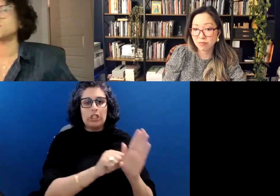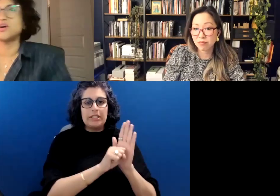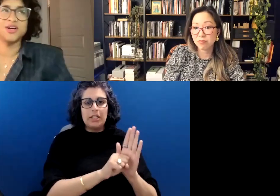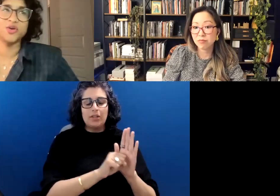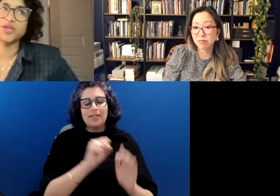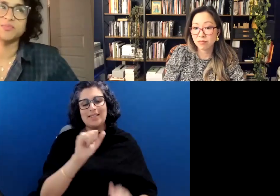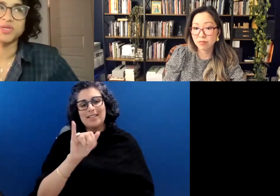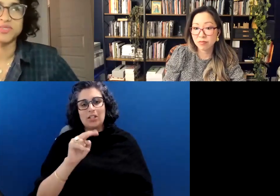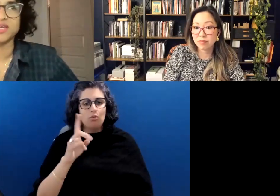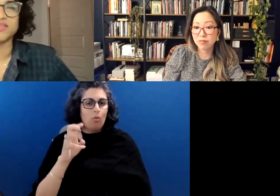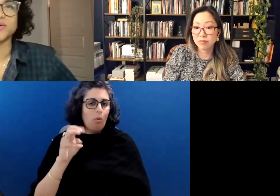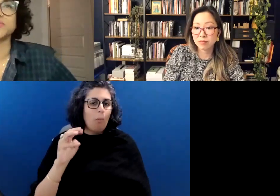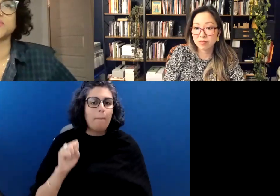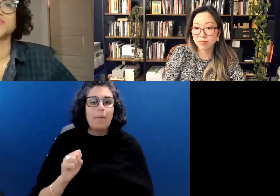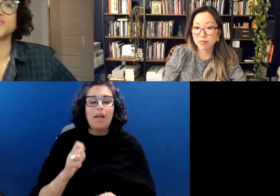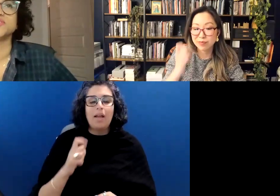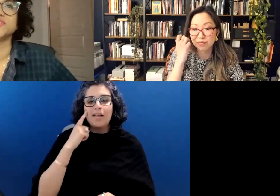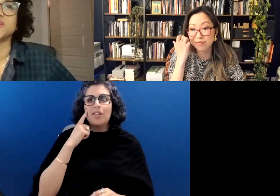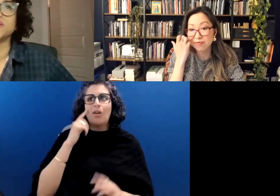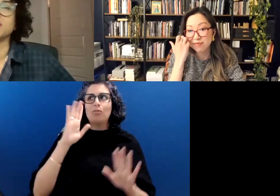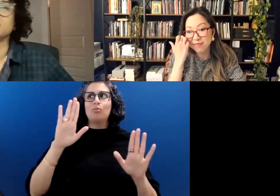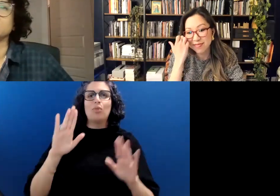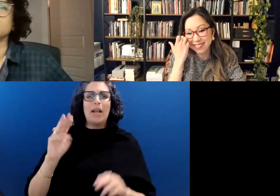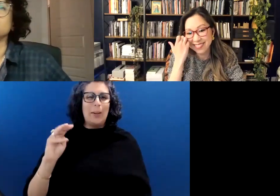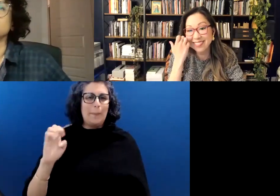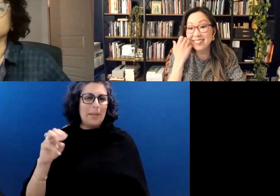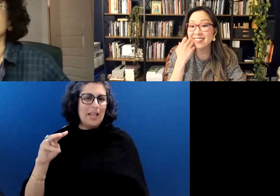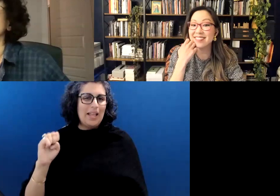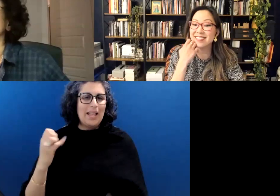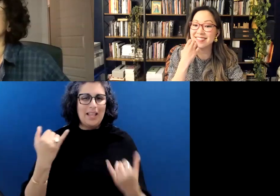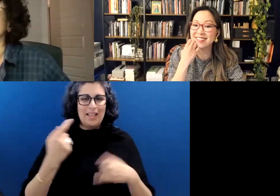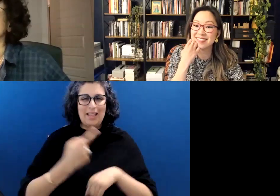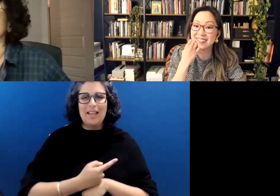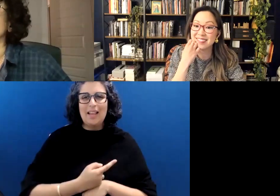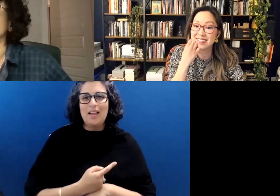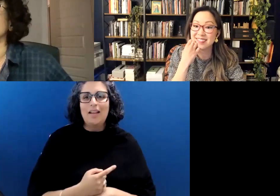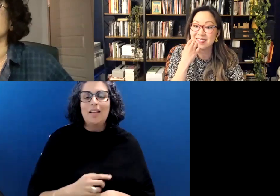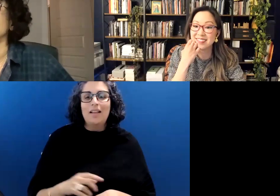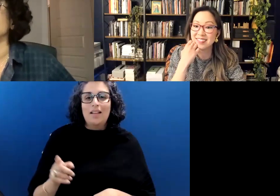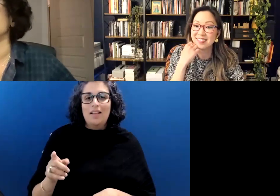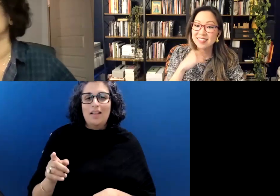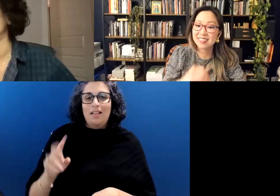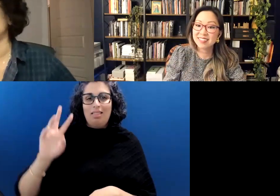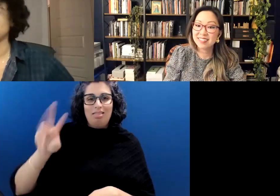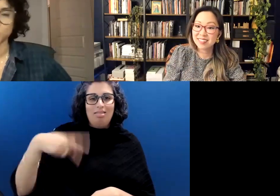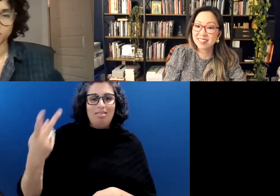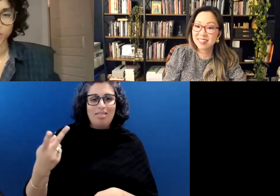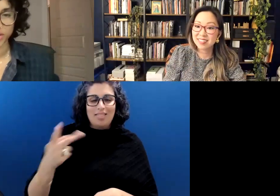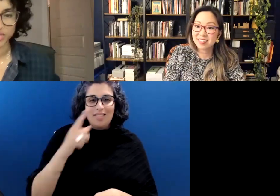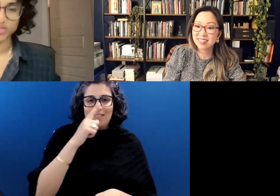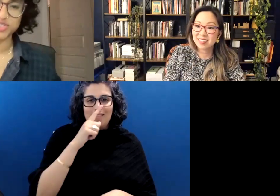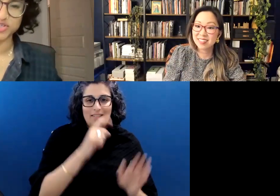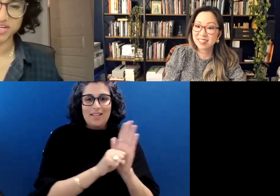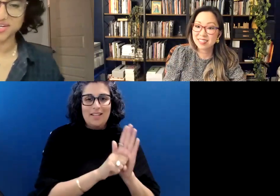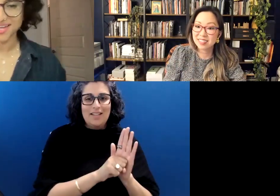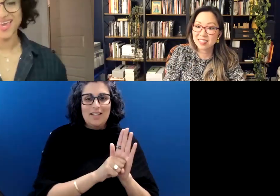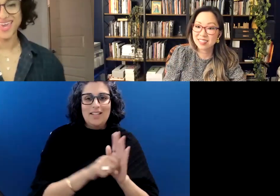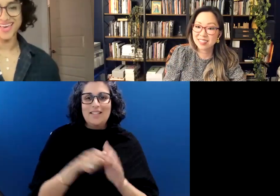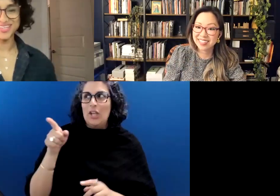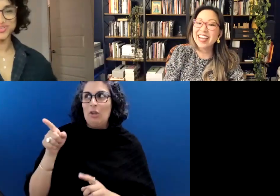I saw a great meme today that was basically like, you know, the flip side of imposter syndrome, is that you are a great trickster. Yeah, I saw the same one.